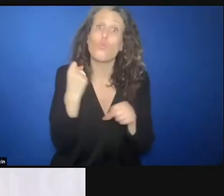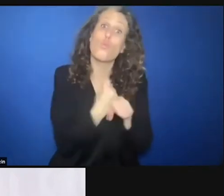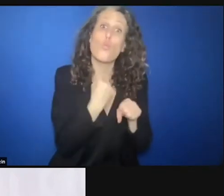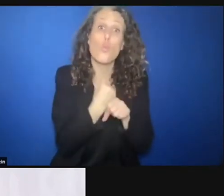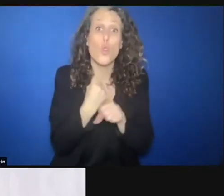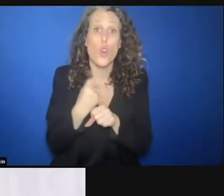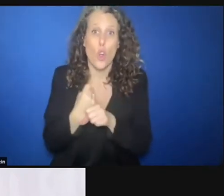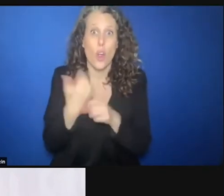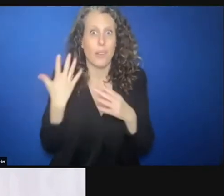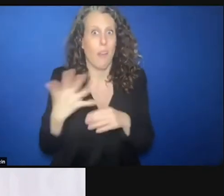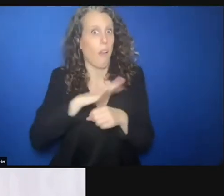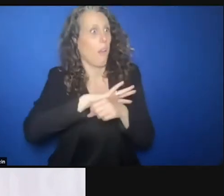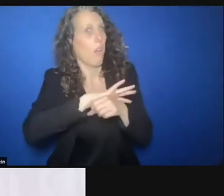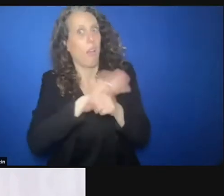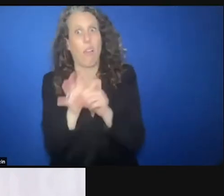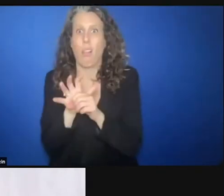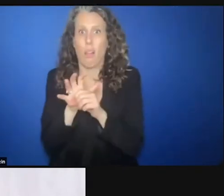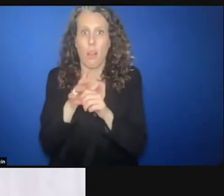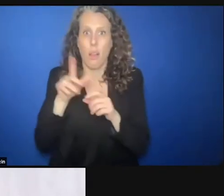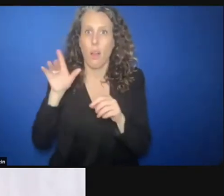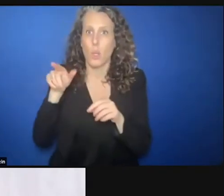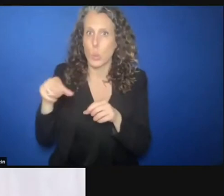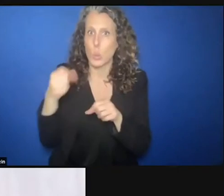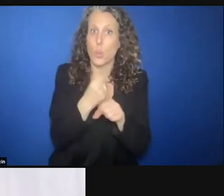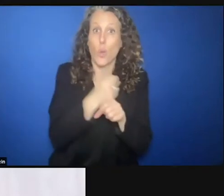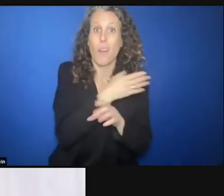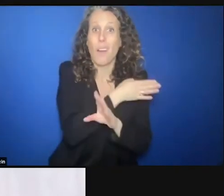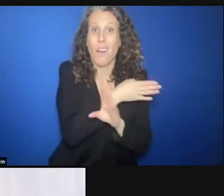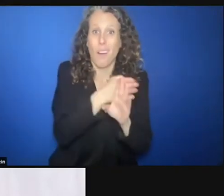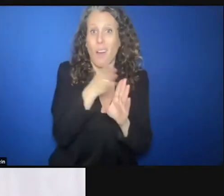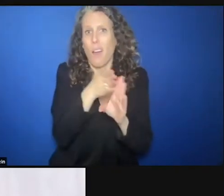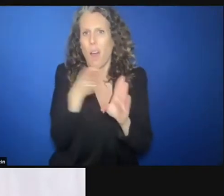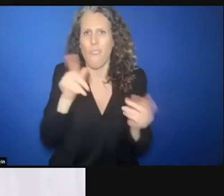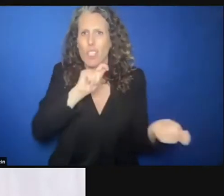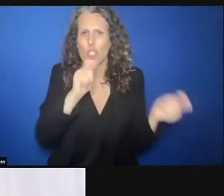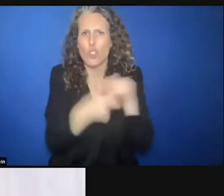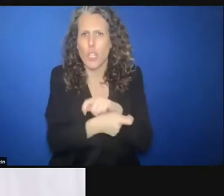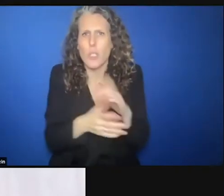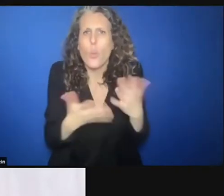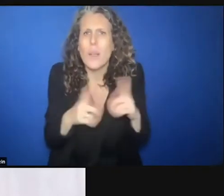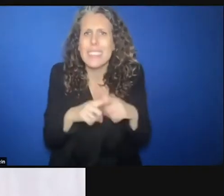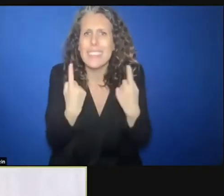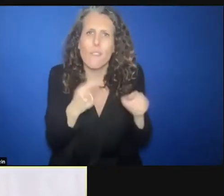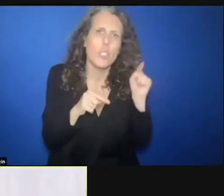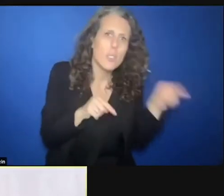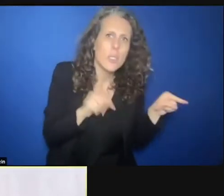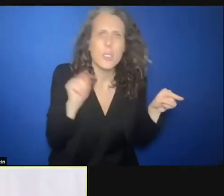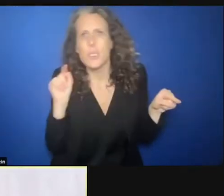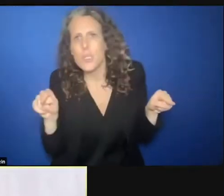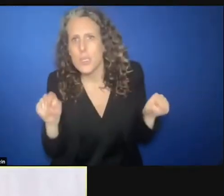realities forced on us by the pandemic. >> MAYERLIN VERGARA PEREZ: